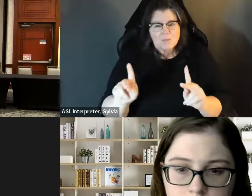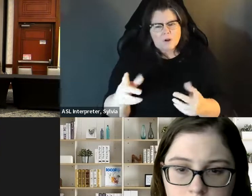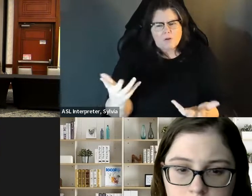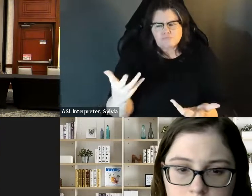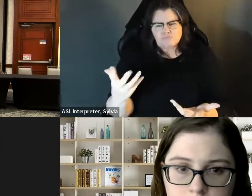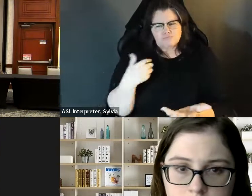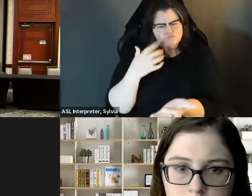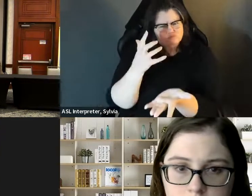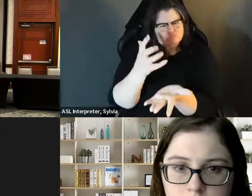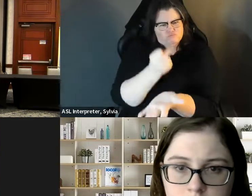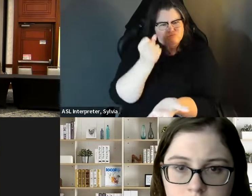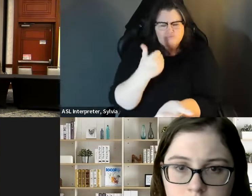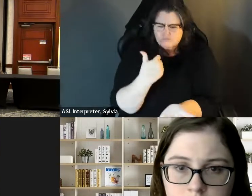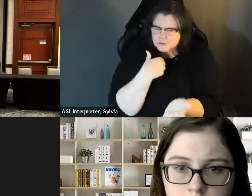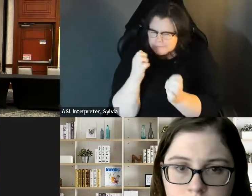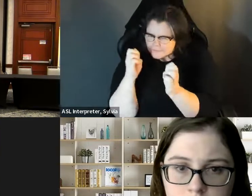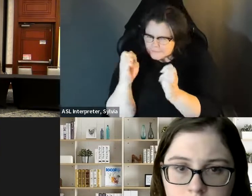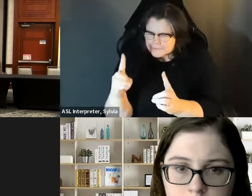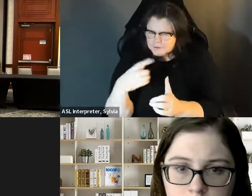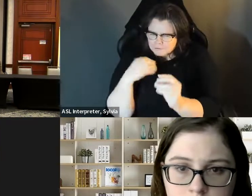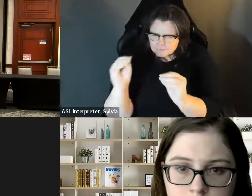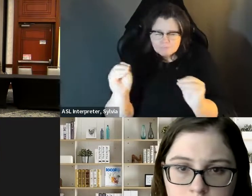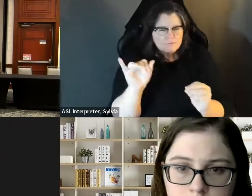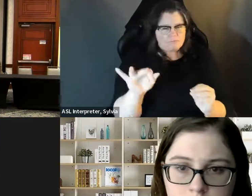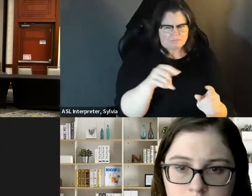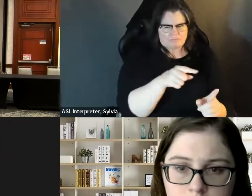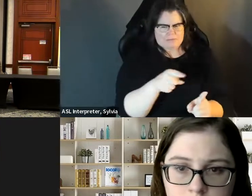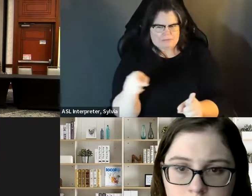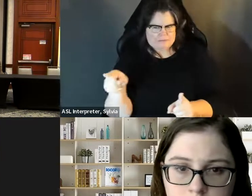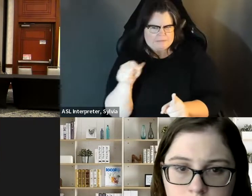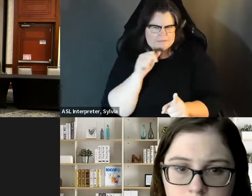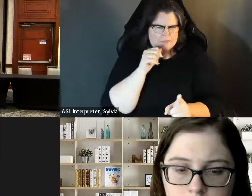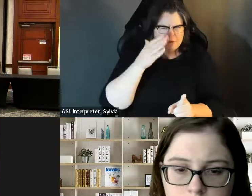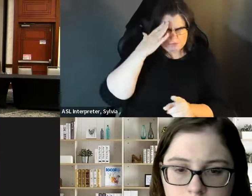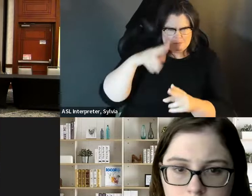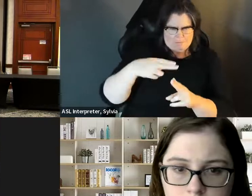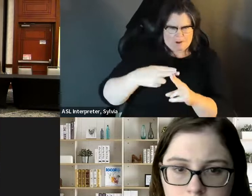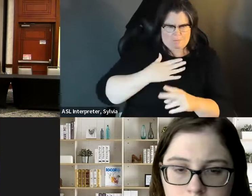But if you do have the social service background in, or have disability, or both, you know, being able to work through that, and listen, to them. You do have a different perspective, and you're able to to validate their concerns and or feelings. Hey? You know I might have a disability, but that doesn't make it where I'm not able to do the job that I'm trying to do and say for anybody if if you're talking to people without disabilities, I think we educate people one person, at a time, and So somebody to people without disabilities , I think we educate people one person at a time and so somebody who's not familiar